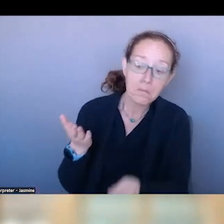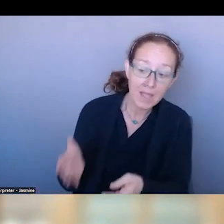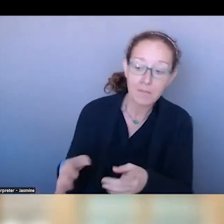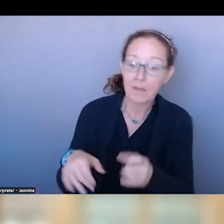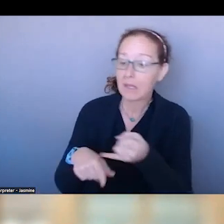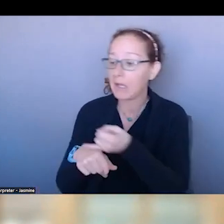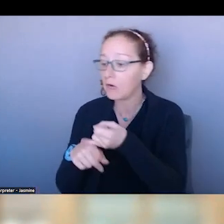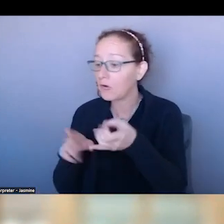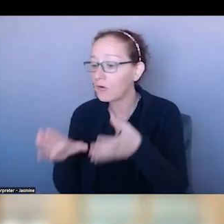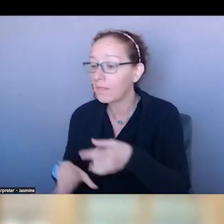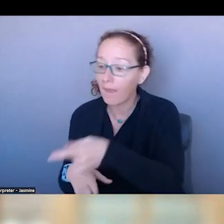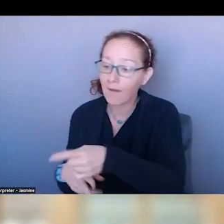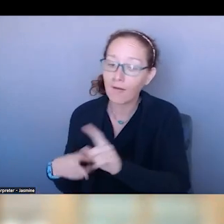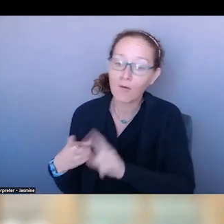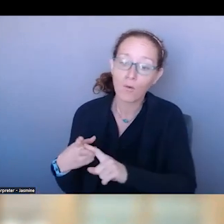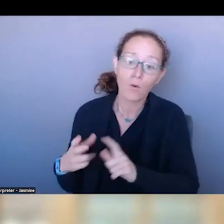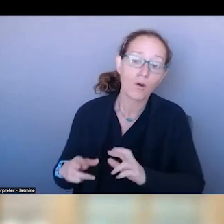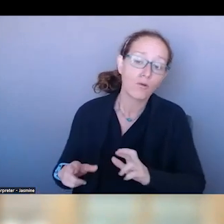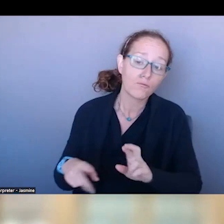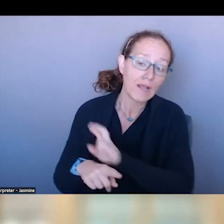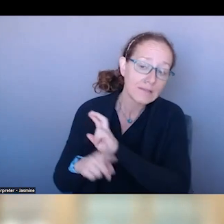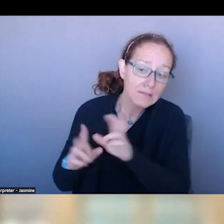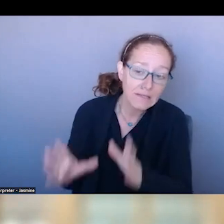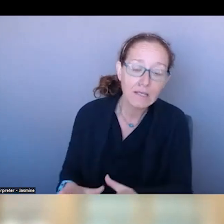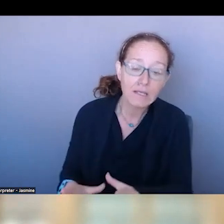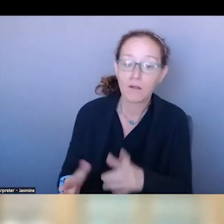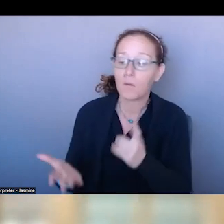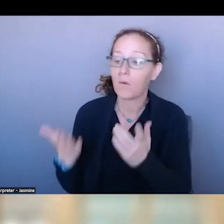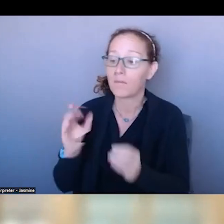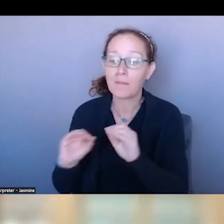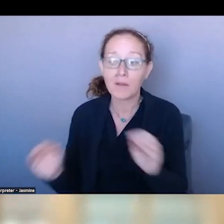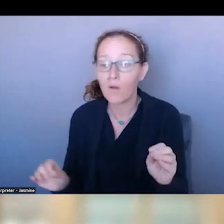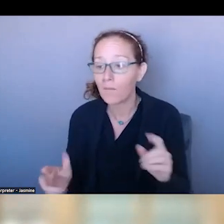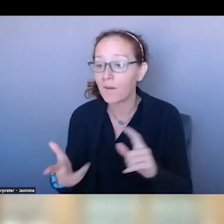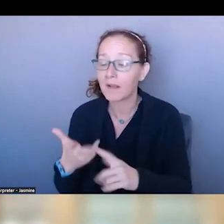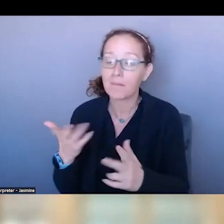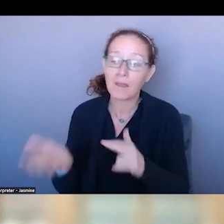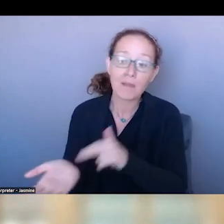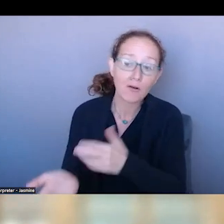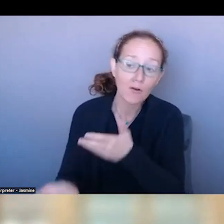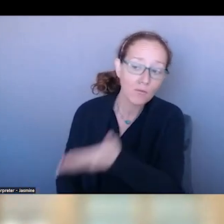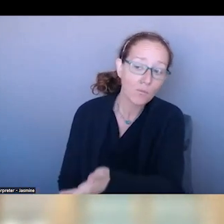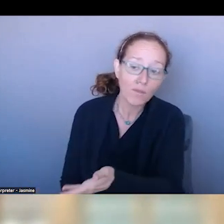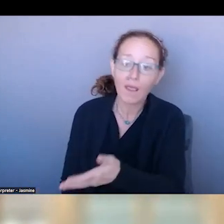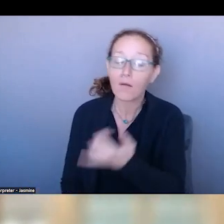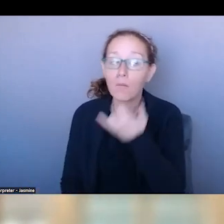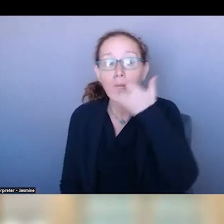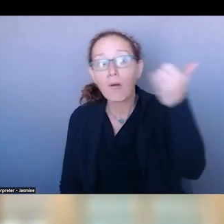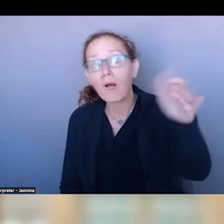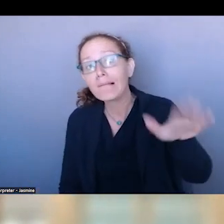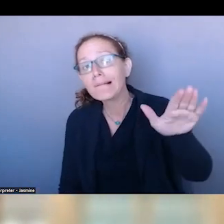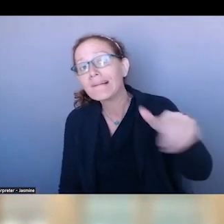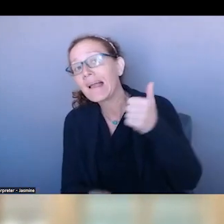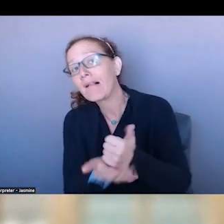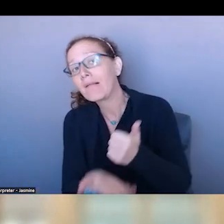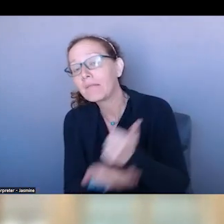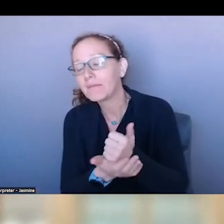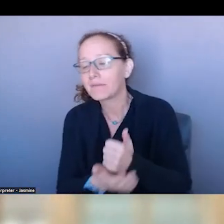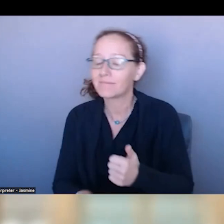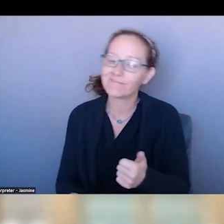MIGHT FIND A NURSE THAT WOULD CALL SOMEBODY. THE SYSTEM WAS HAPHAZARD. DEPENDING ON WHERE YOU LIVED, THAT IS WHAT YOU GOT.